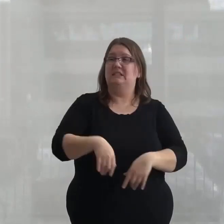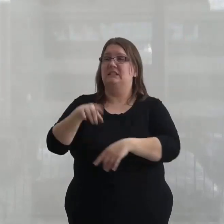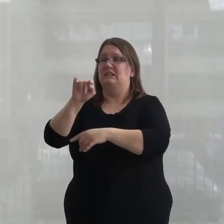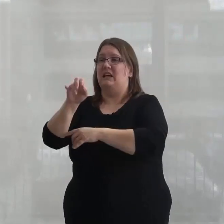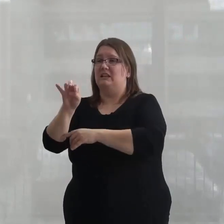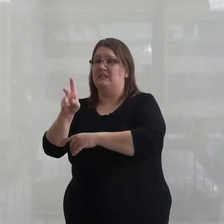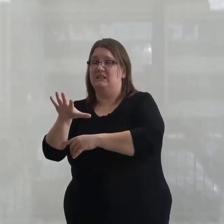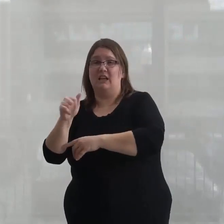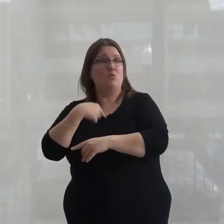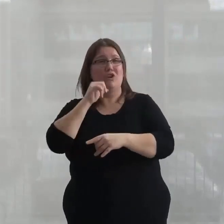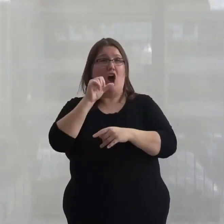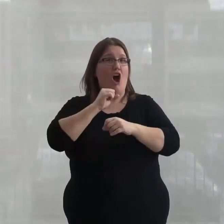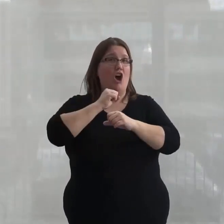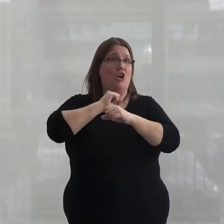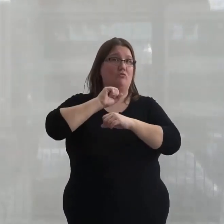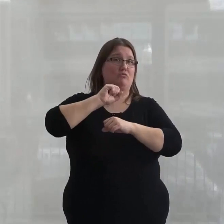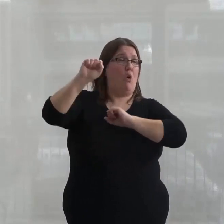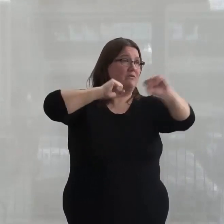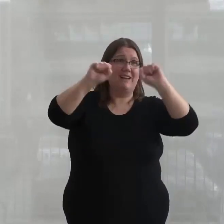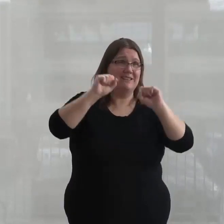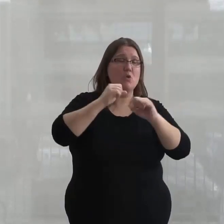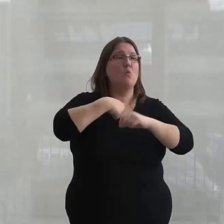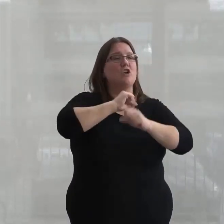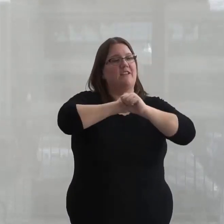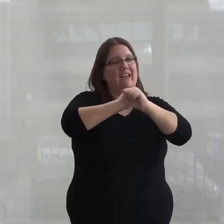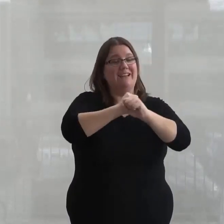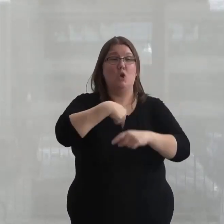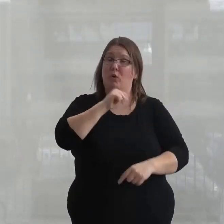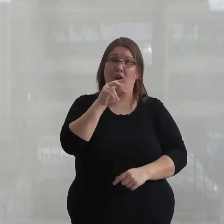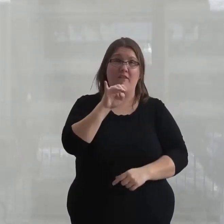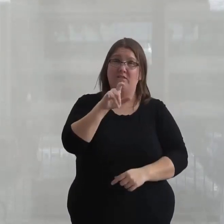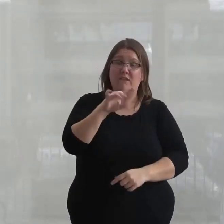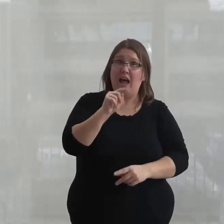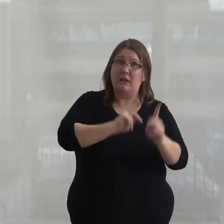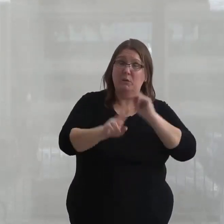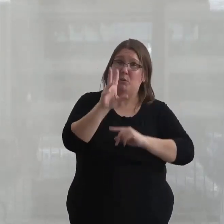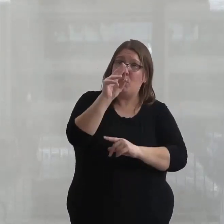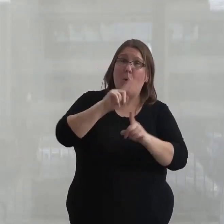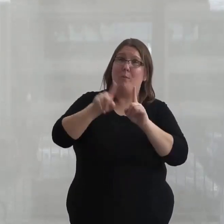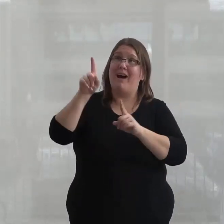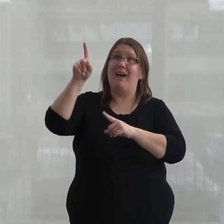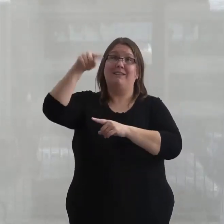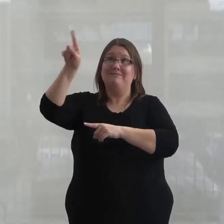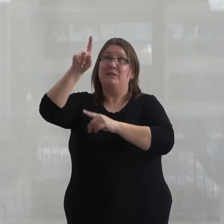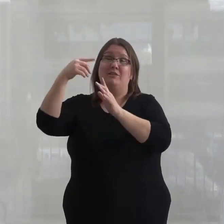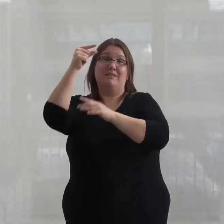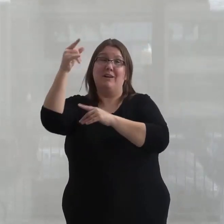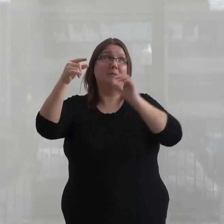Because we are not protesting, we're defending. And we're not violent peoples. But they show that that's the only way that they will negotiate, is through violence.